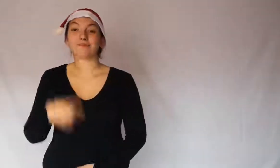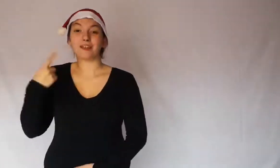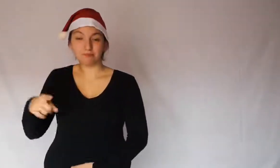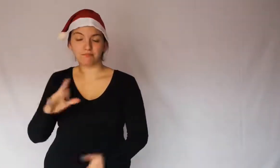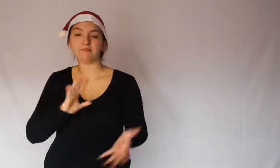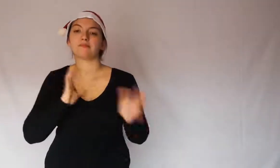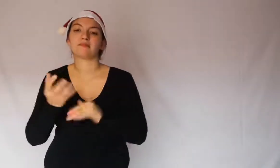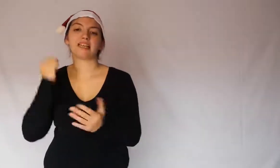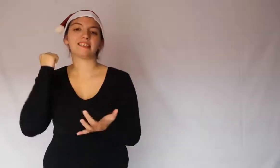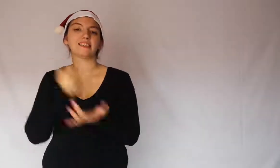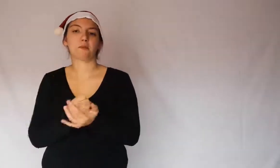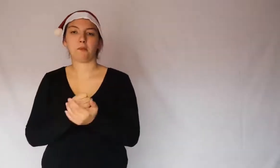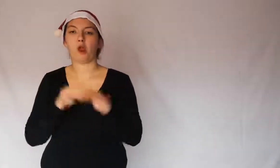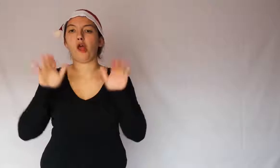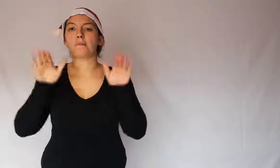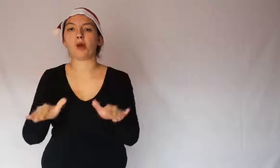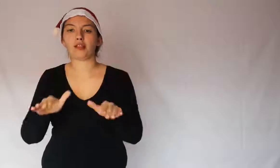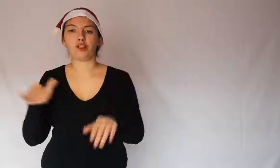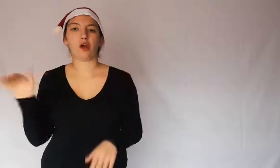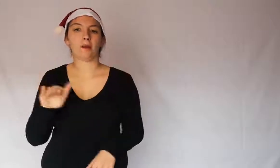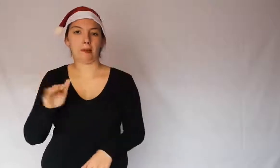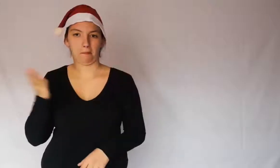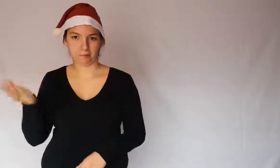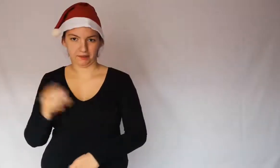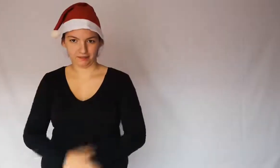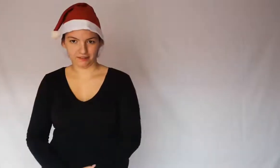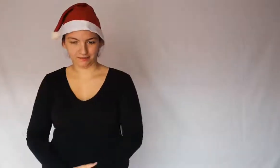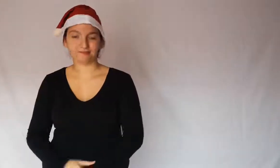For this he became the protector of children.